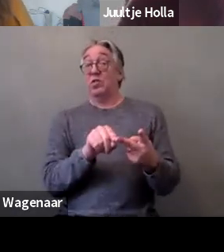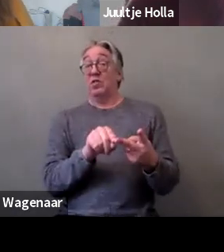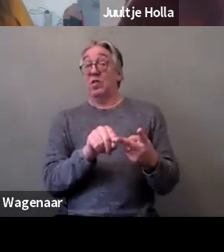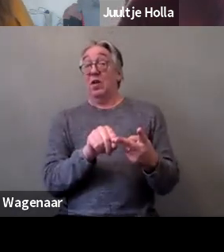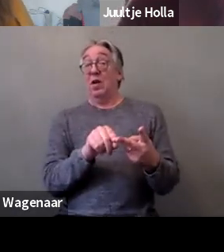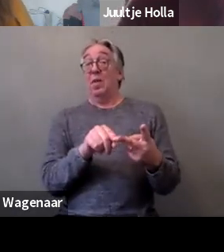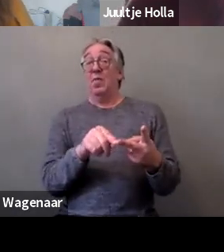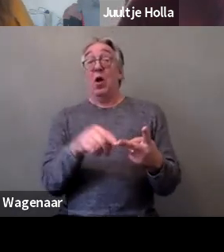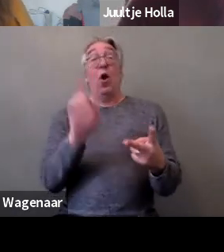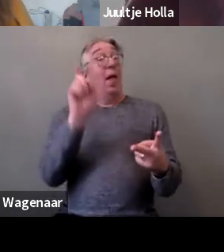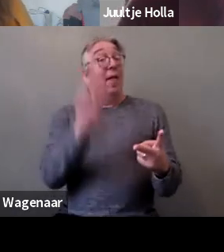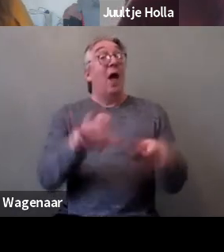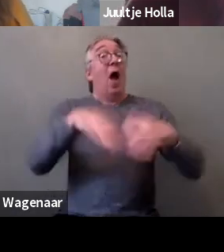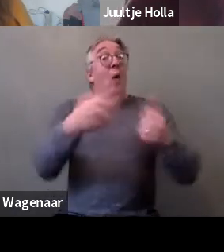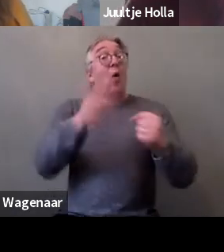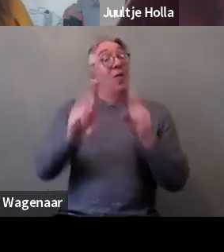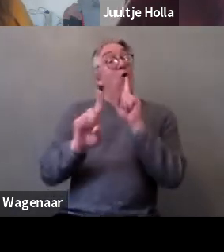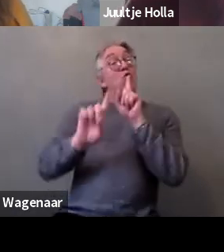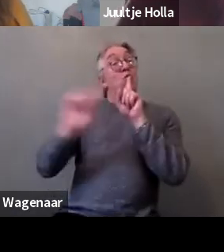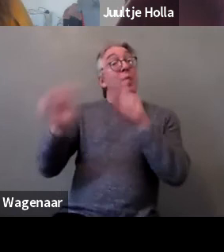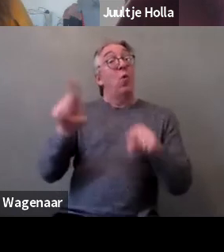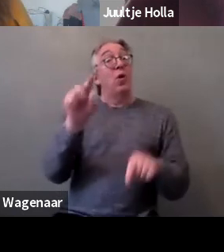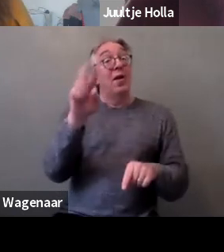to the GREVIO Committee, to the Group of Experts.